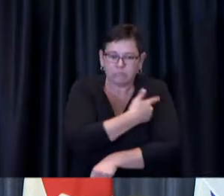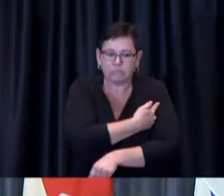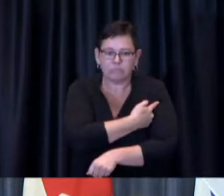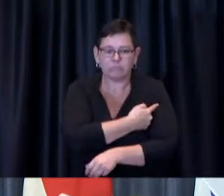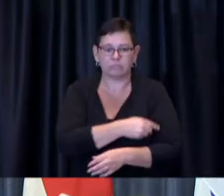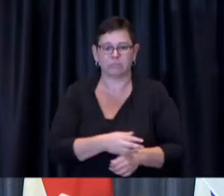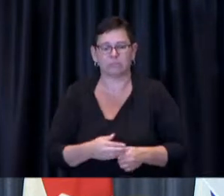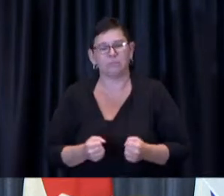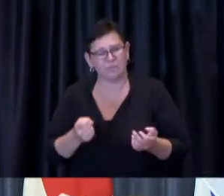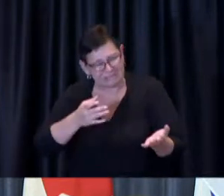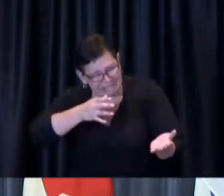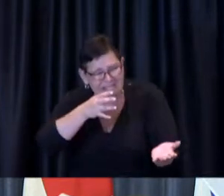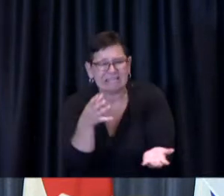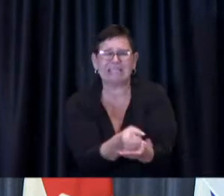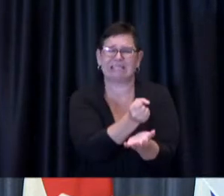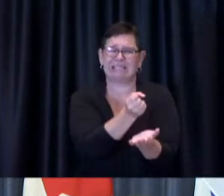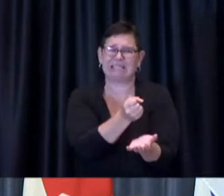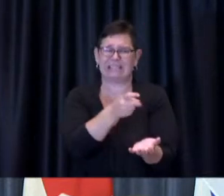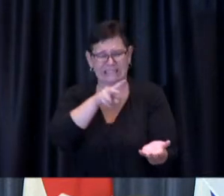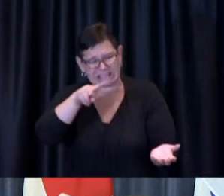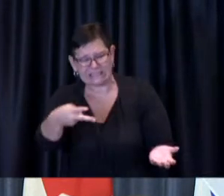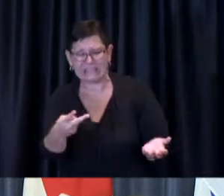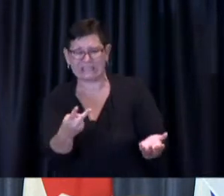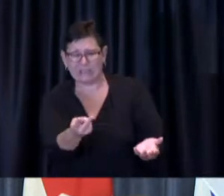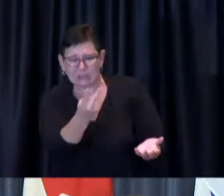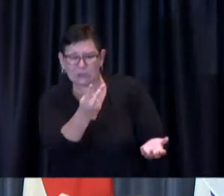And it is vital to get vaccinated because it's well known